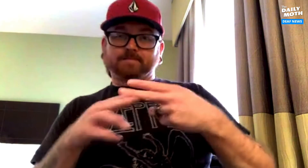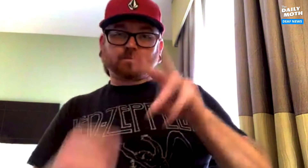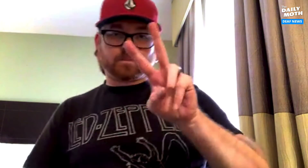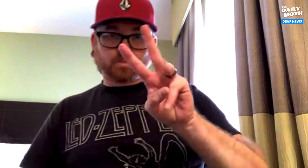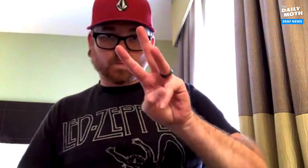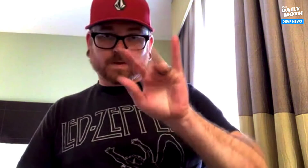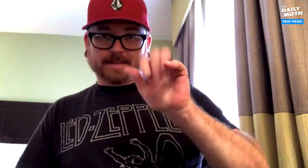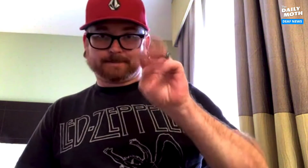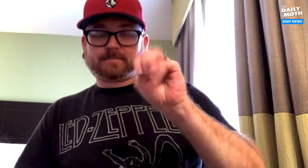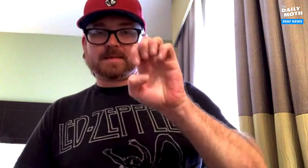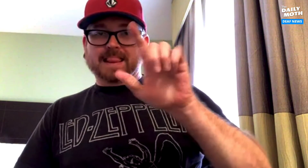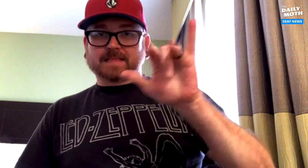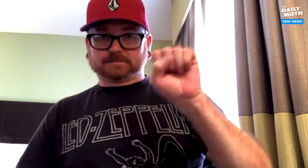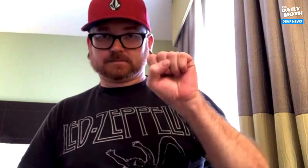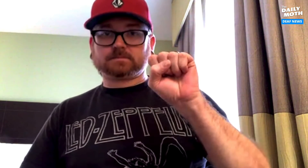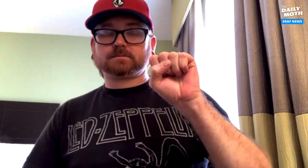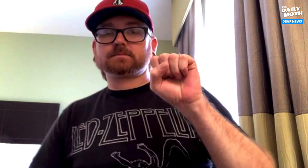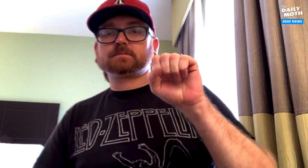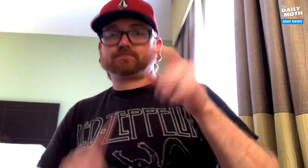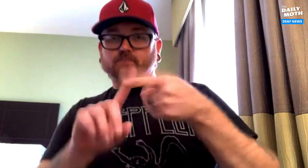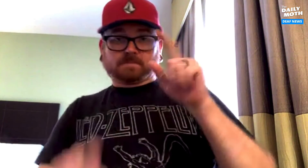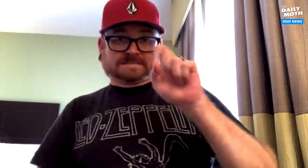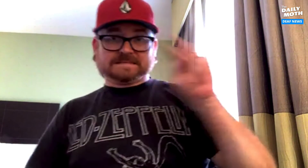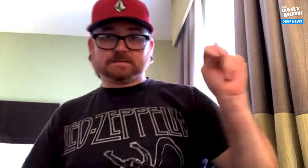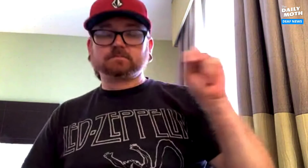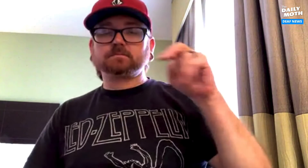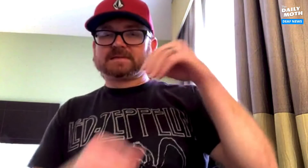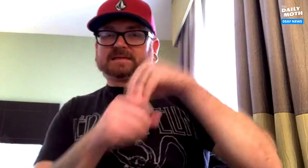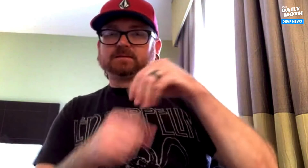My name is William Ellis. I'm from Tennessee.